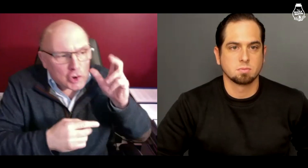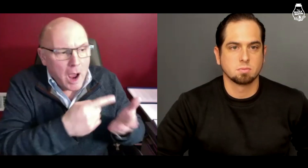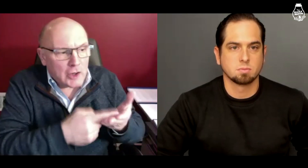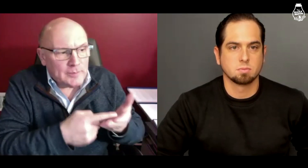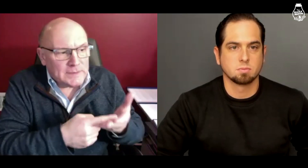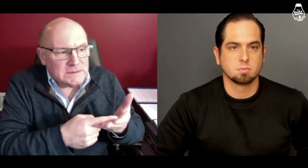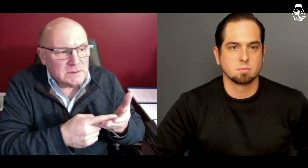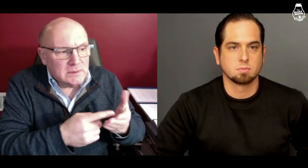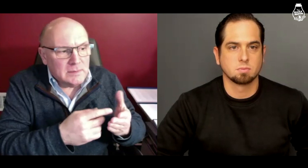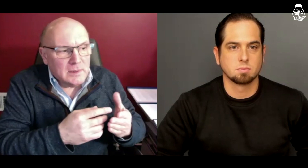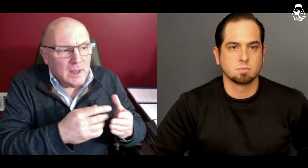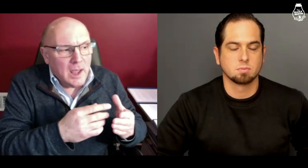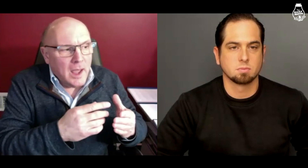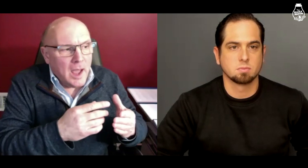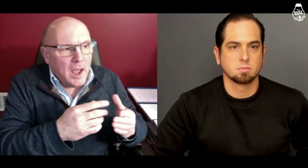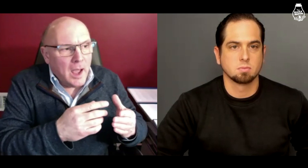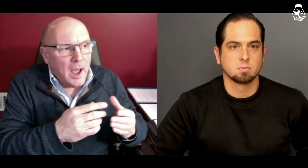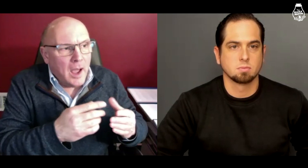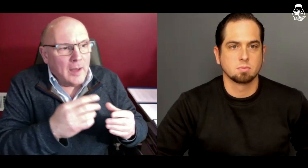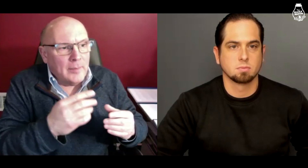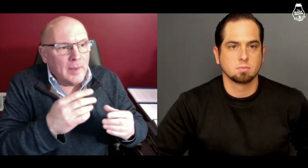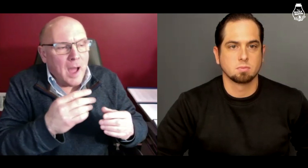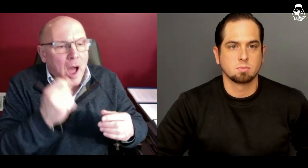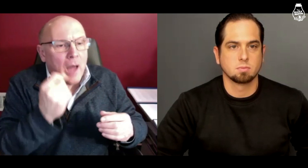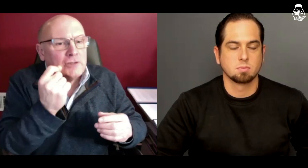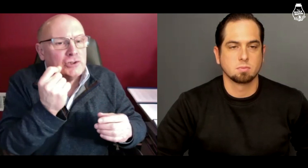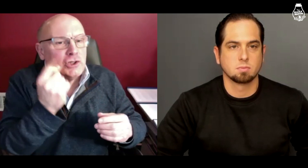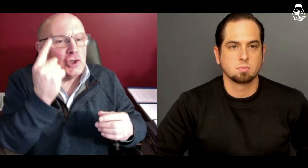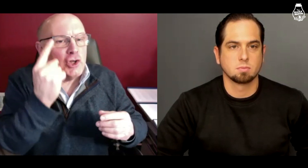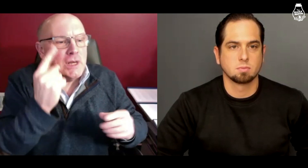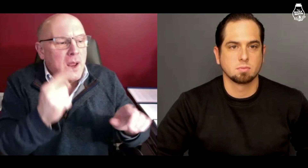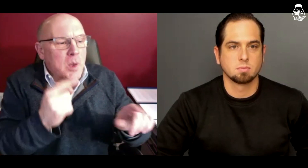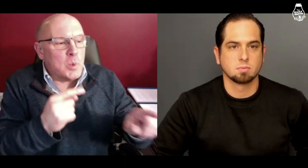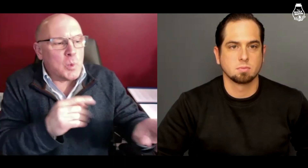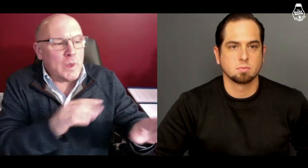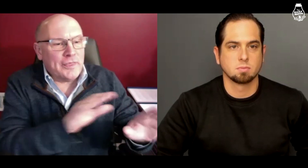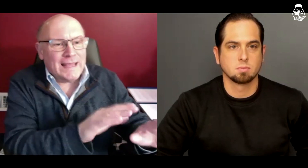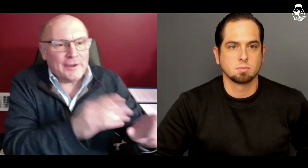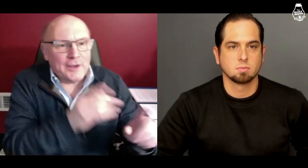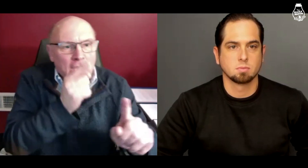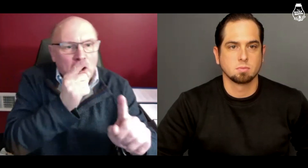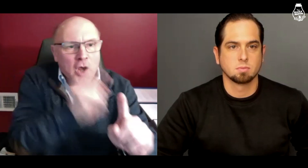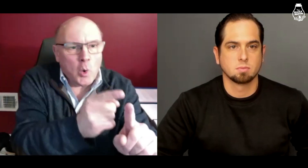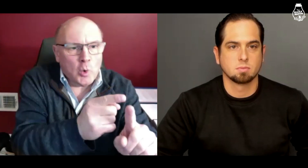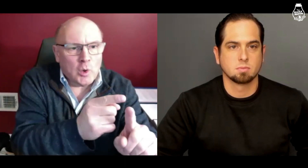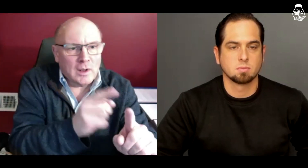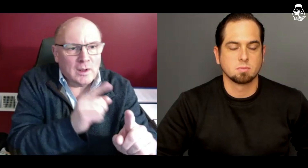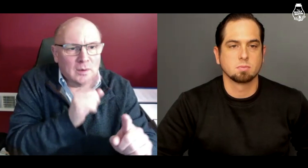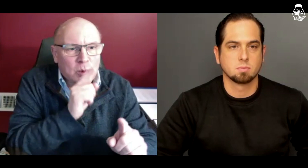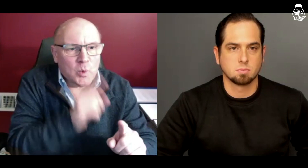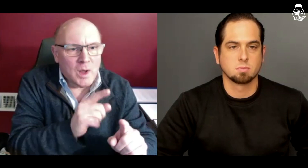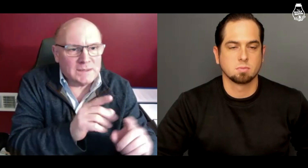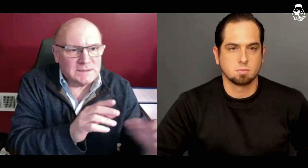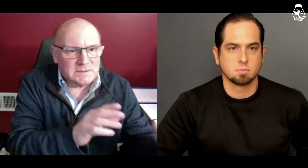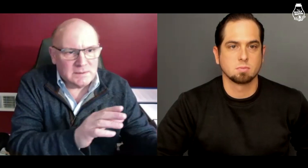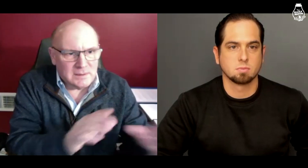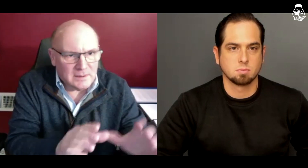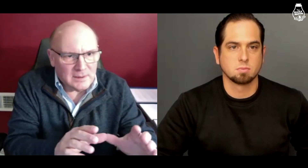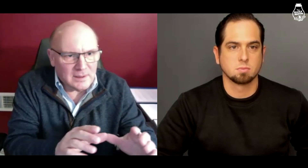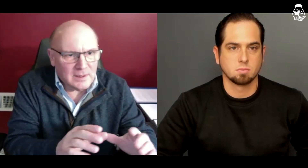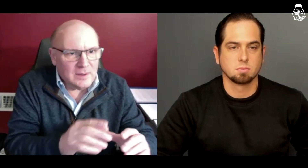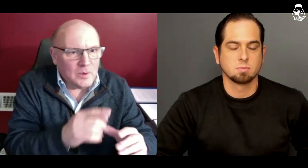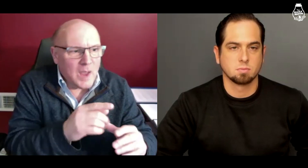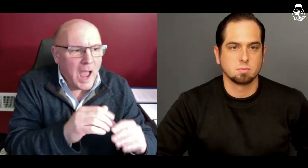heard their arguments, and understood what their goals was